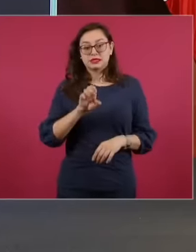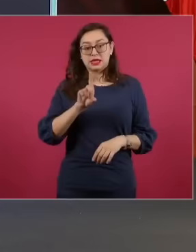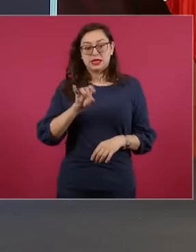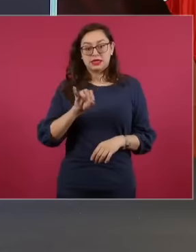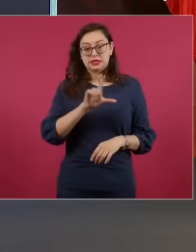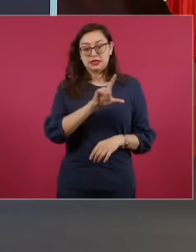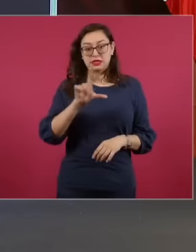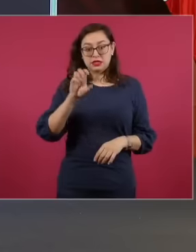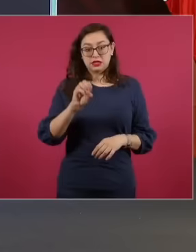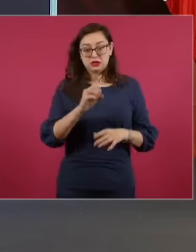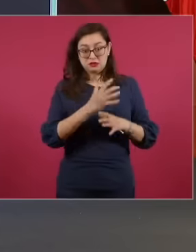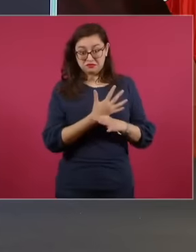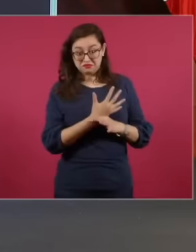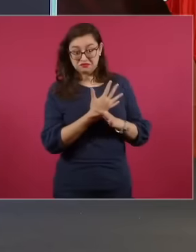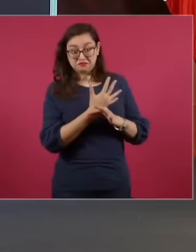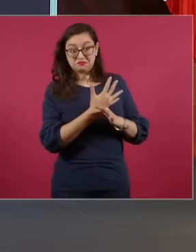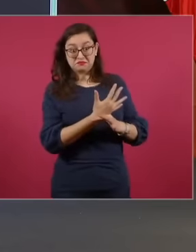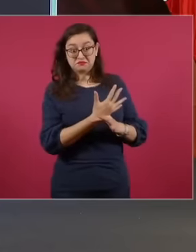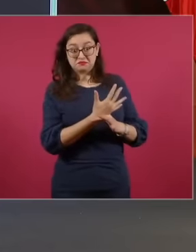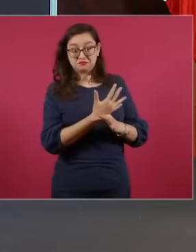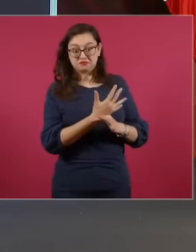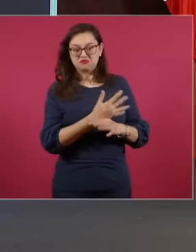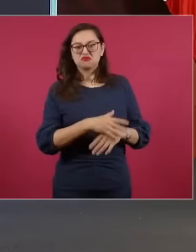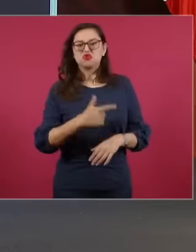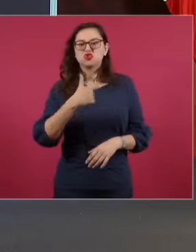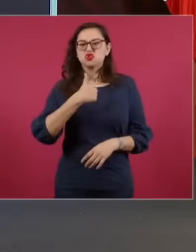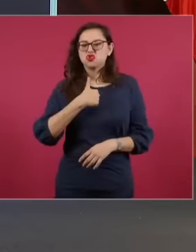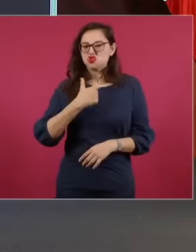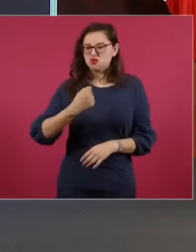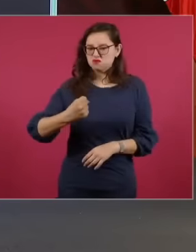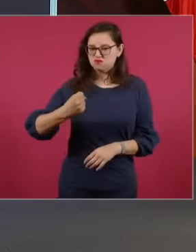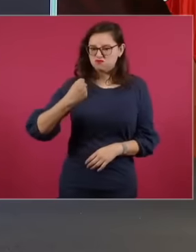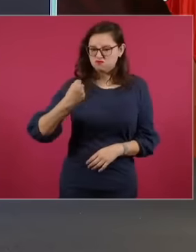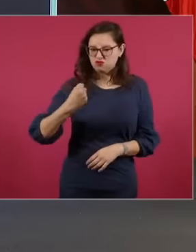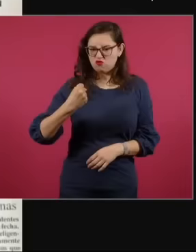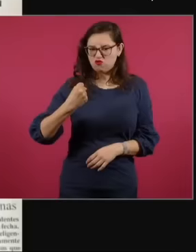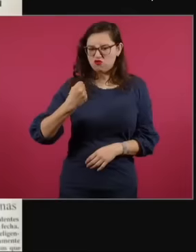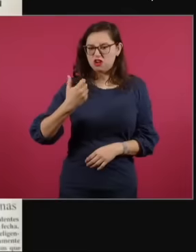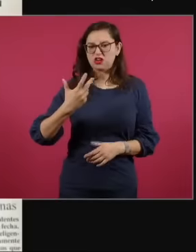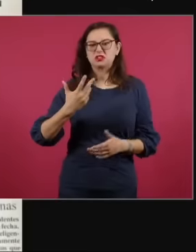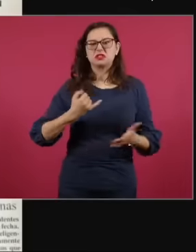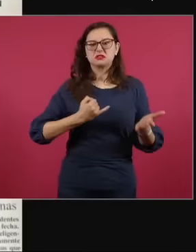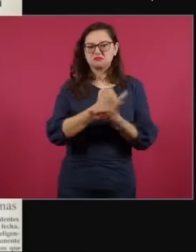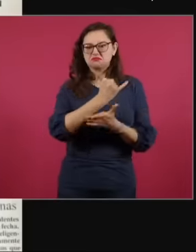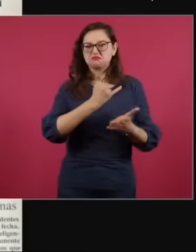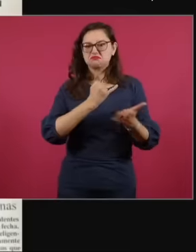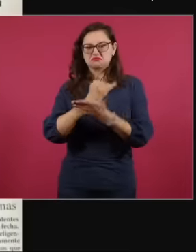my hand has not trembled to make the decisions that will save the